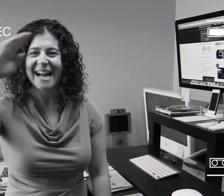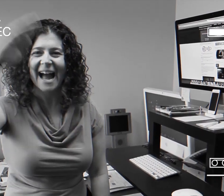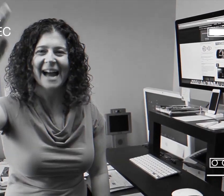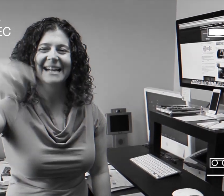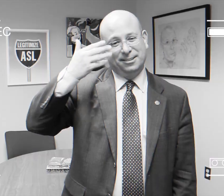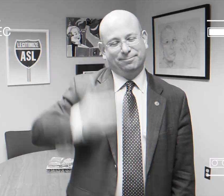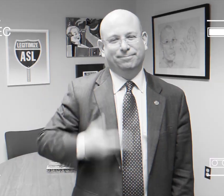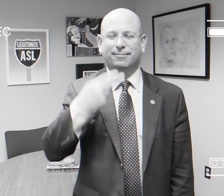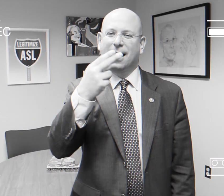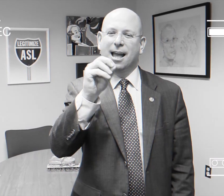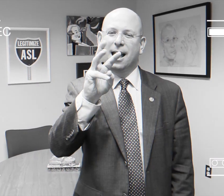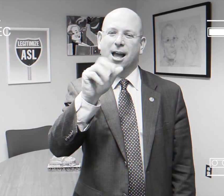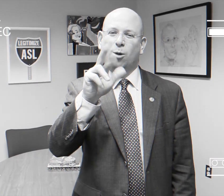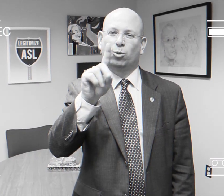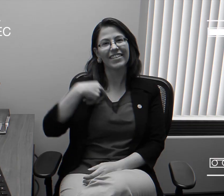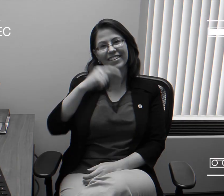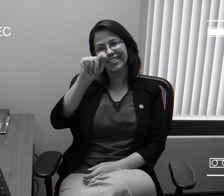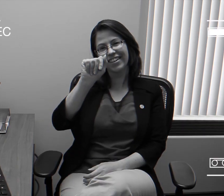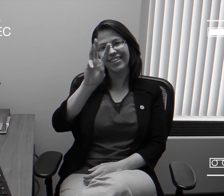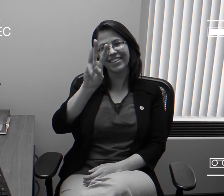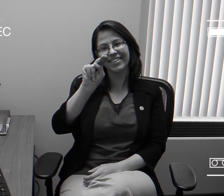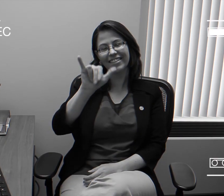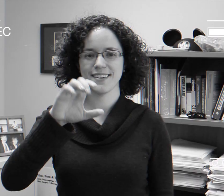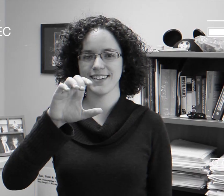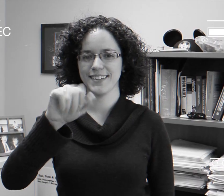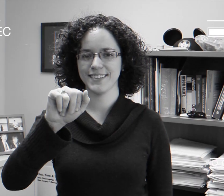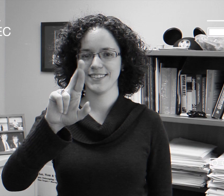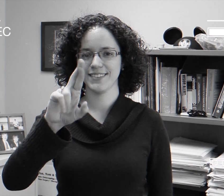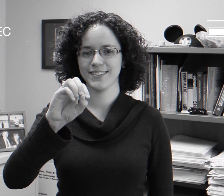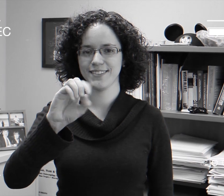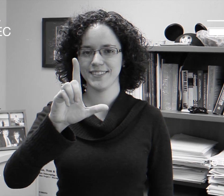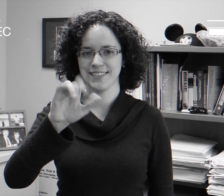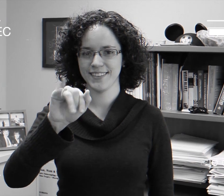Hello! I'm Howard Tawny Caroline